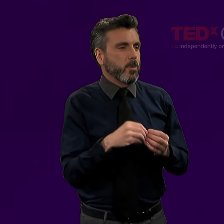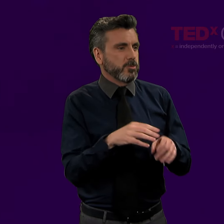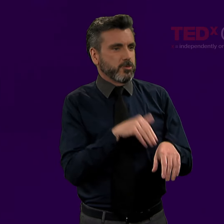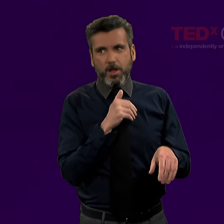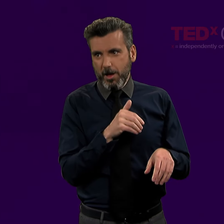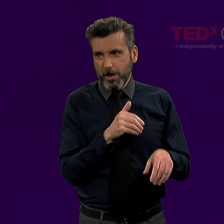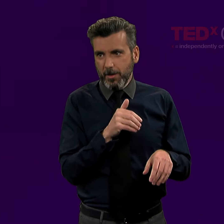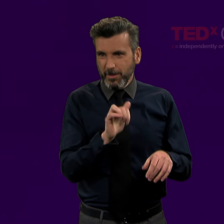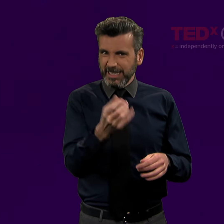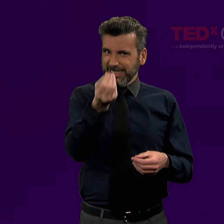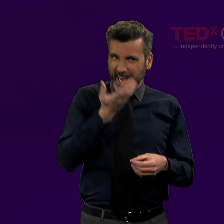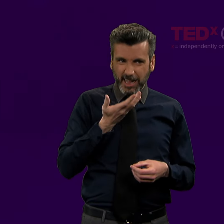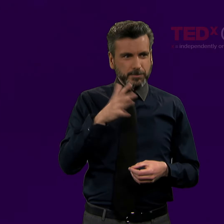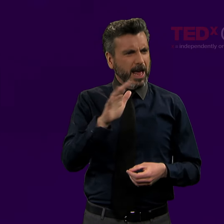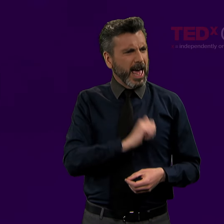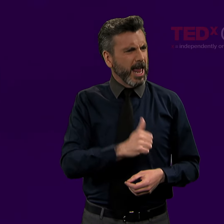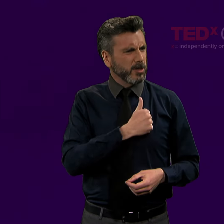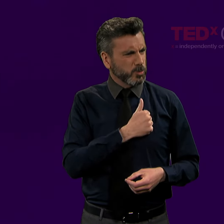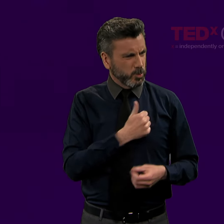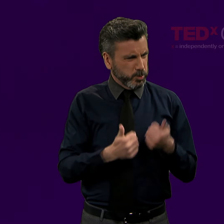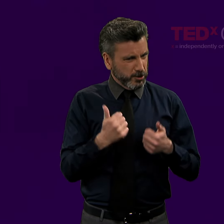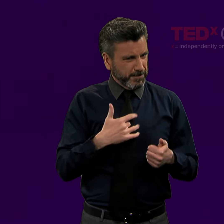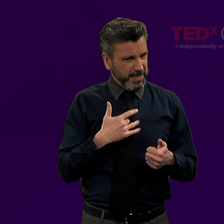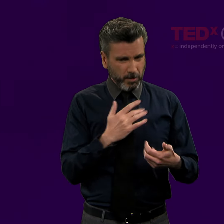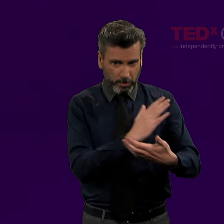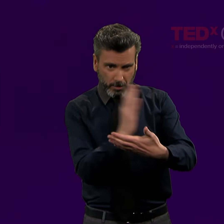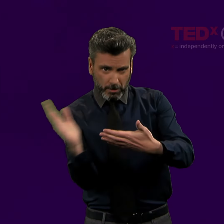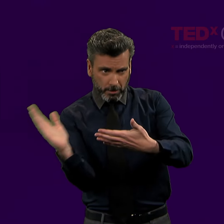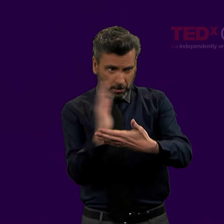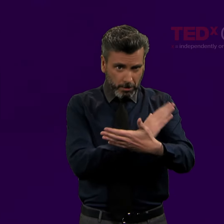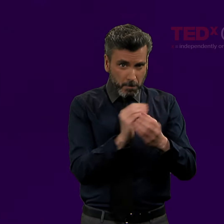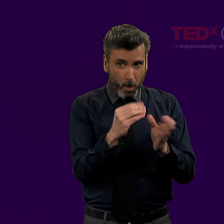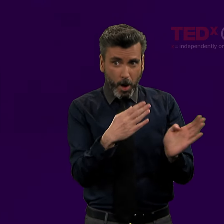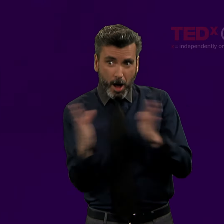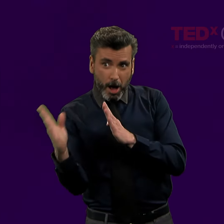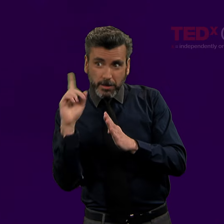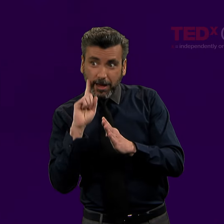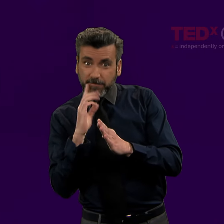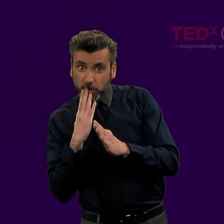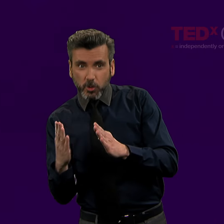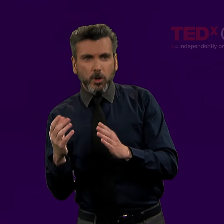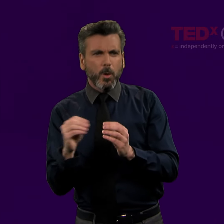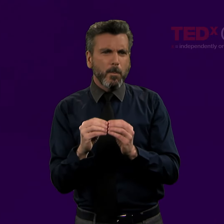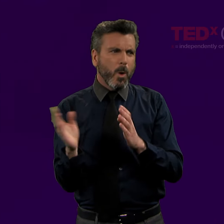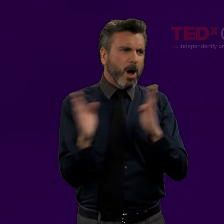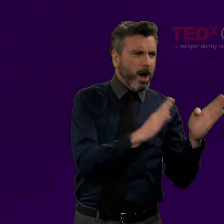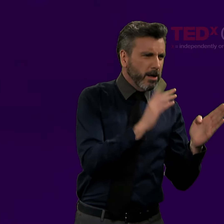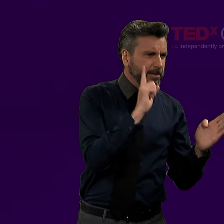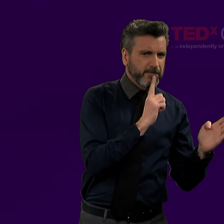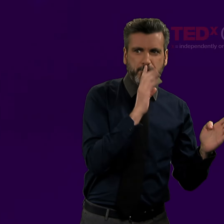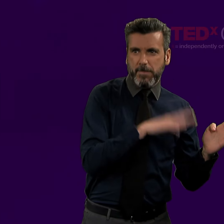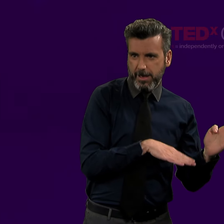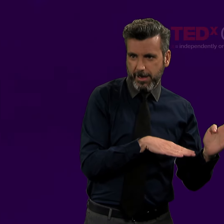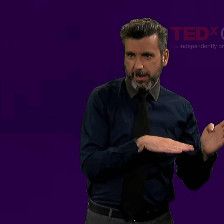And we were trying to see if we could use this to rate what people's internalized attitudes were, whether they identified Deaf as good or Deaf as bad.